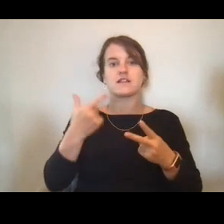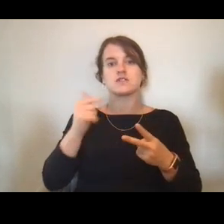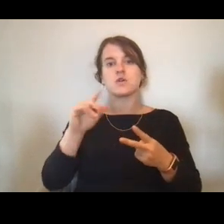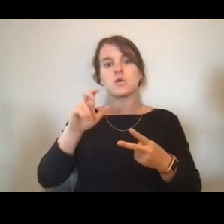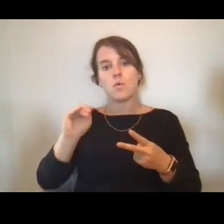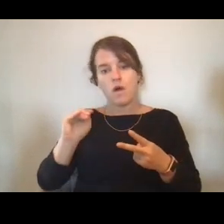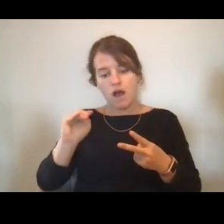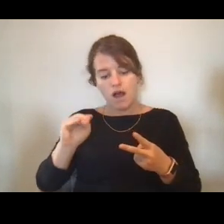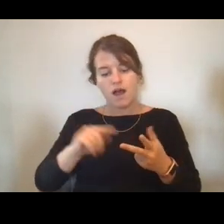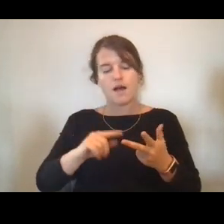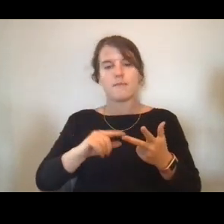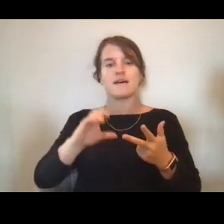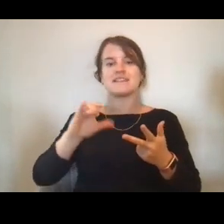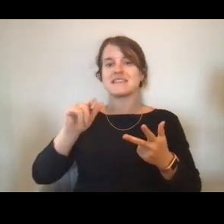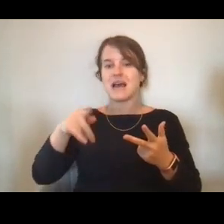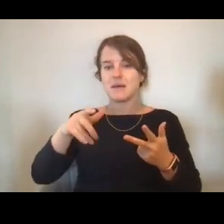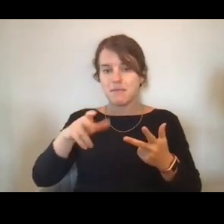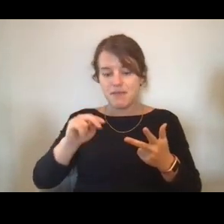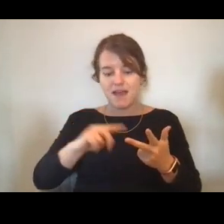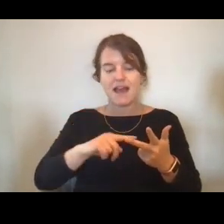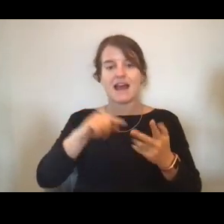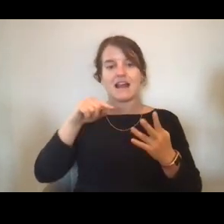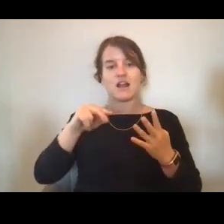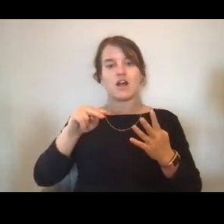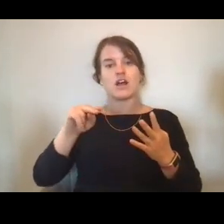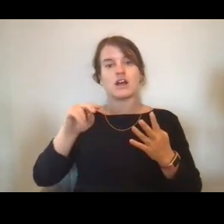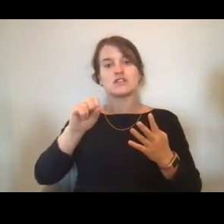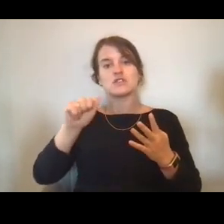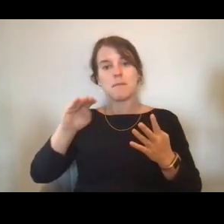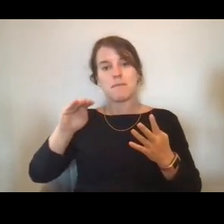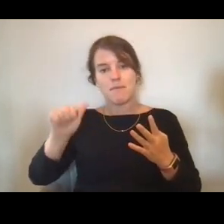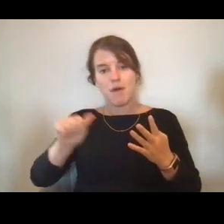doing coral reef surveys.